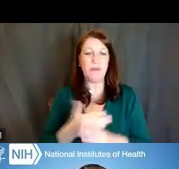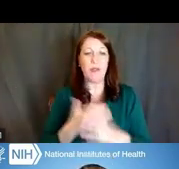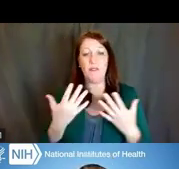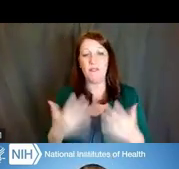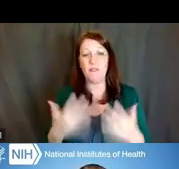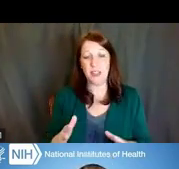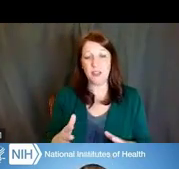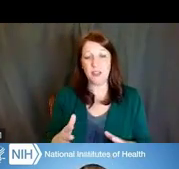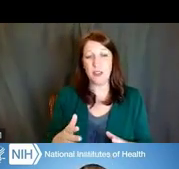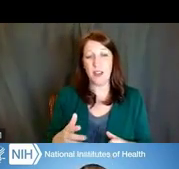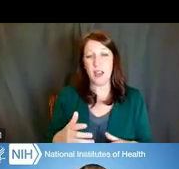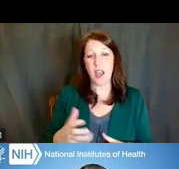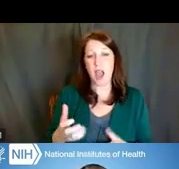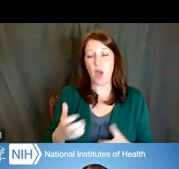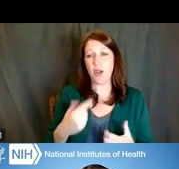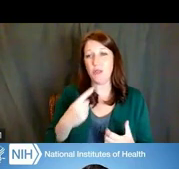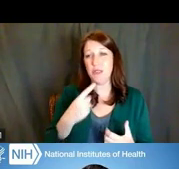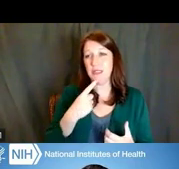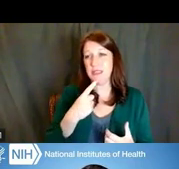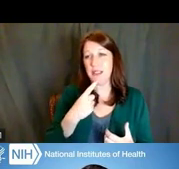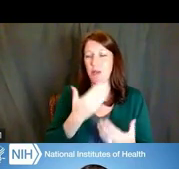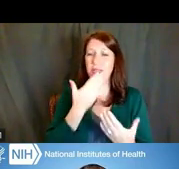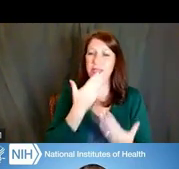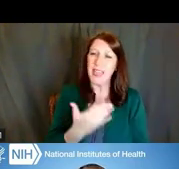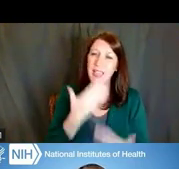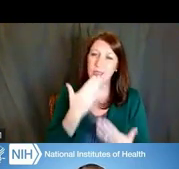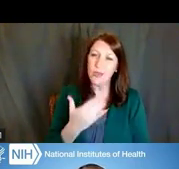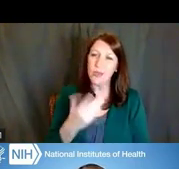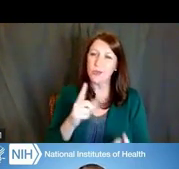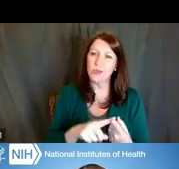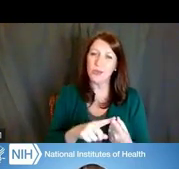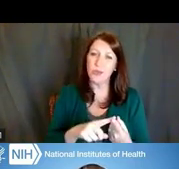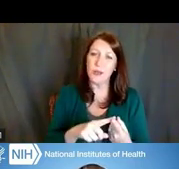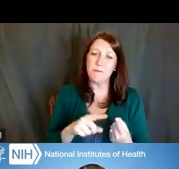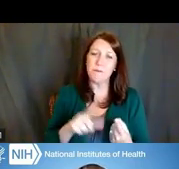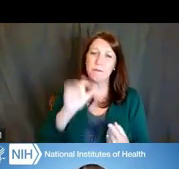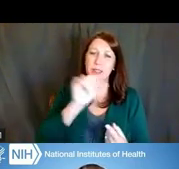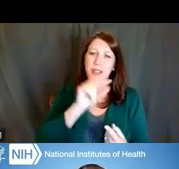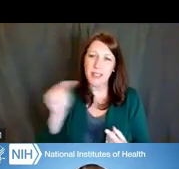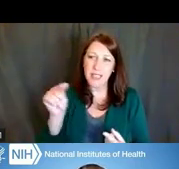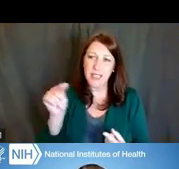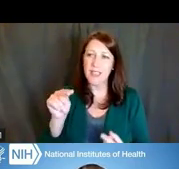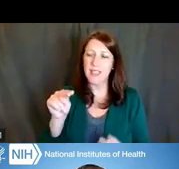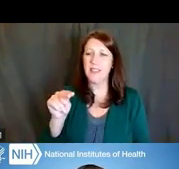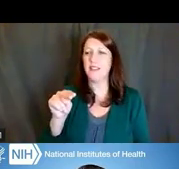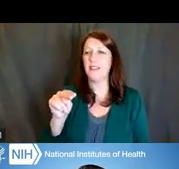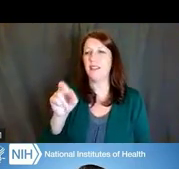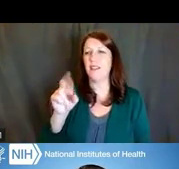I would like to give a hearty thank you to Lynn and Rosalina